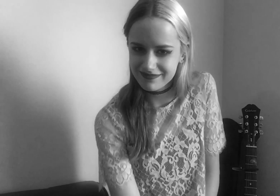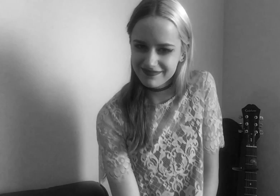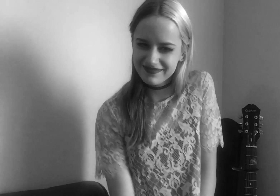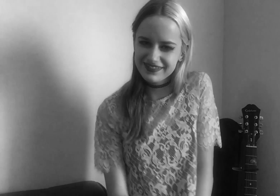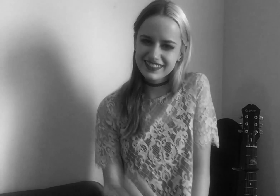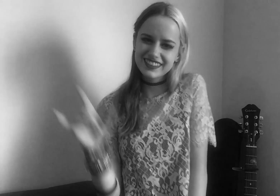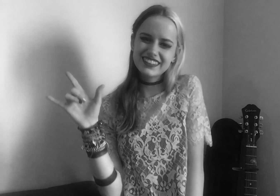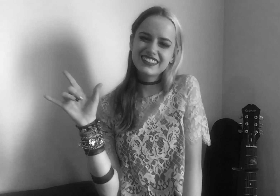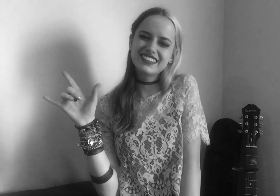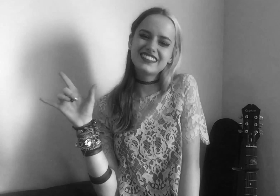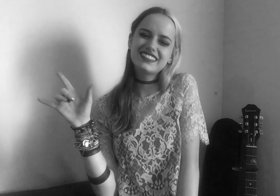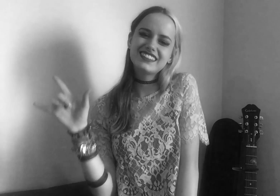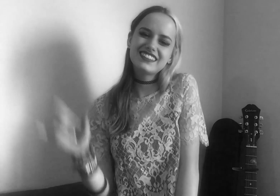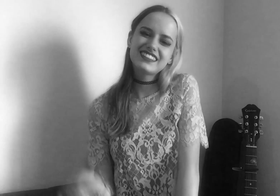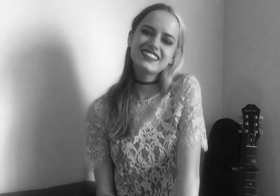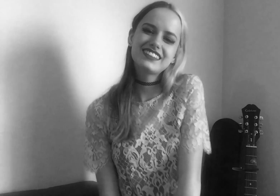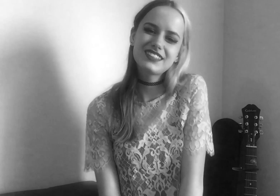Libbey: Love you!